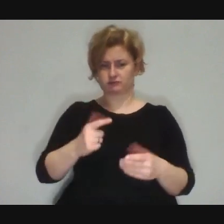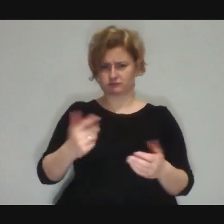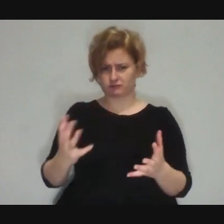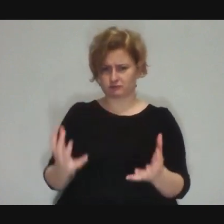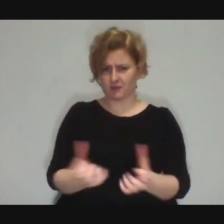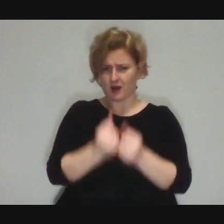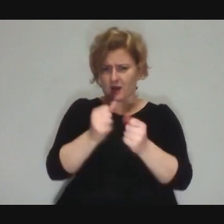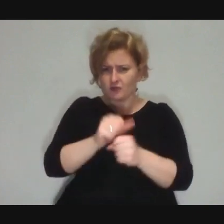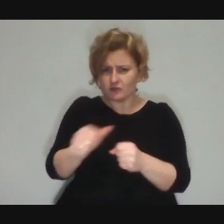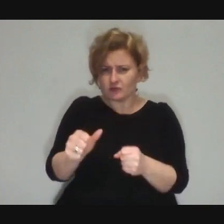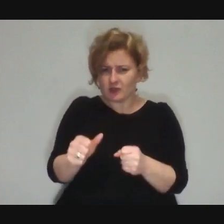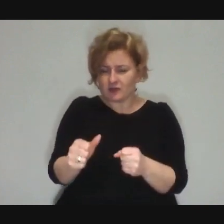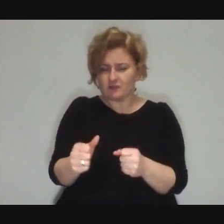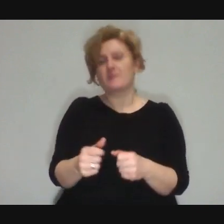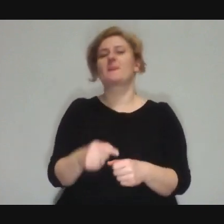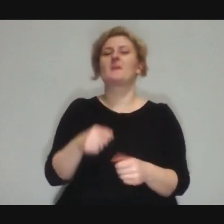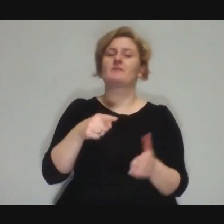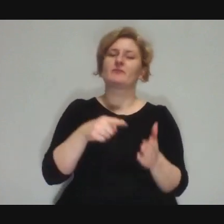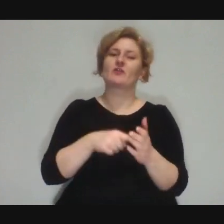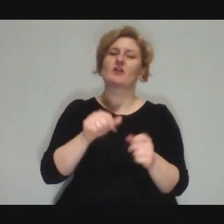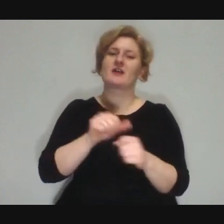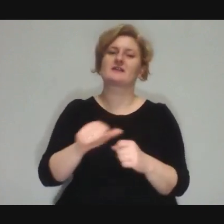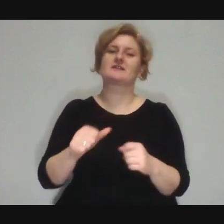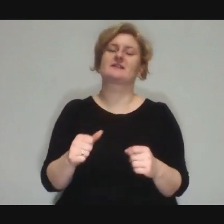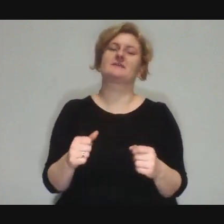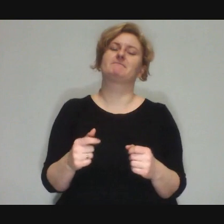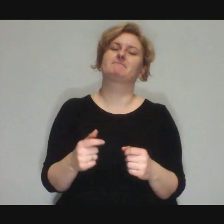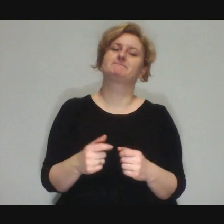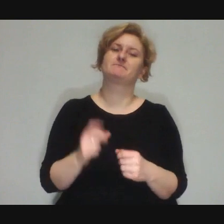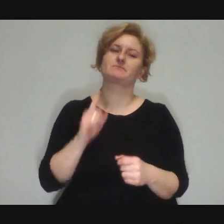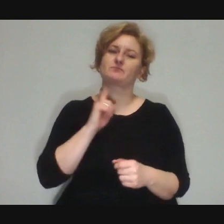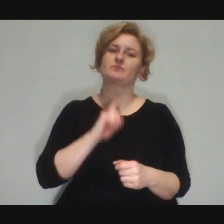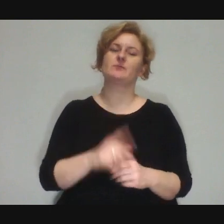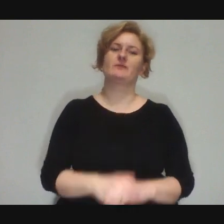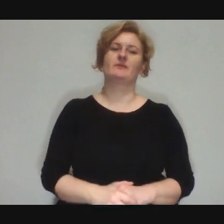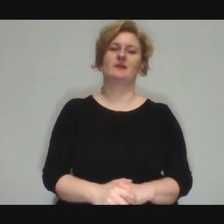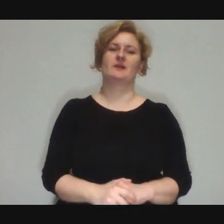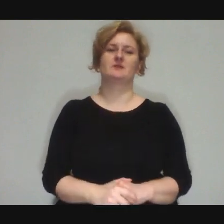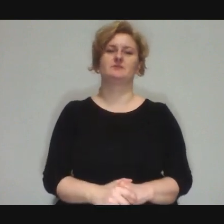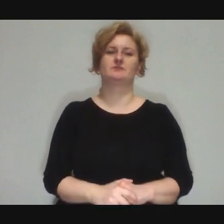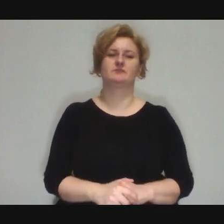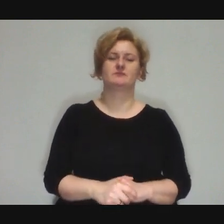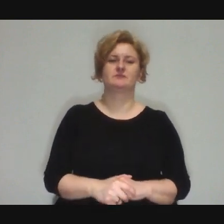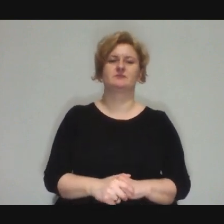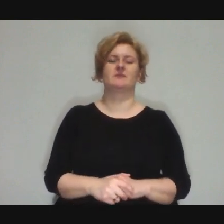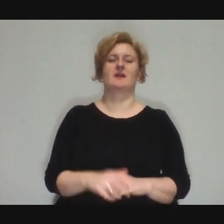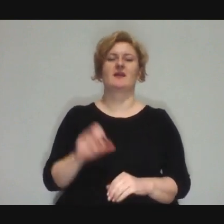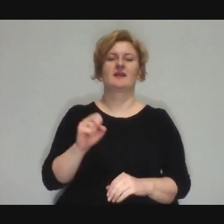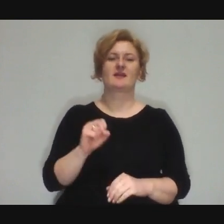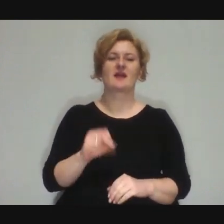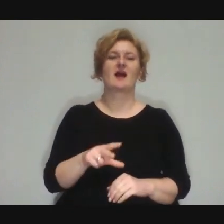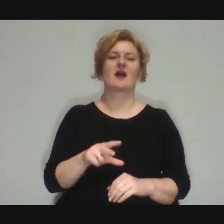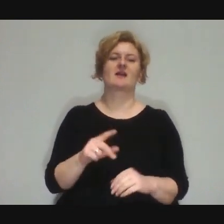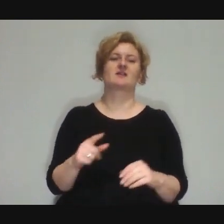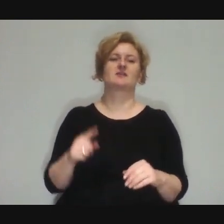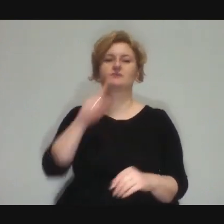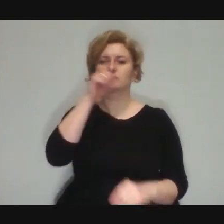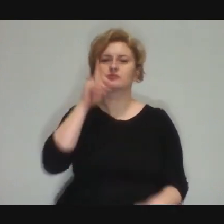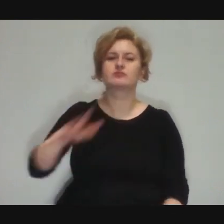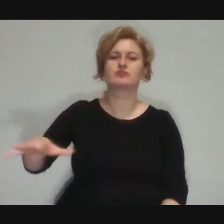Now these are the kind of motives that in such communities in such circles...